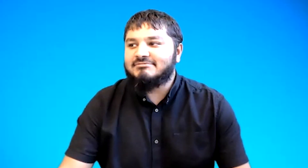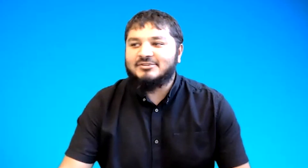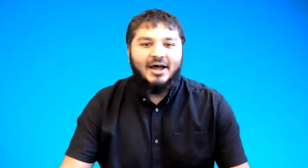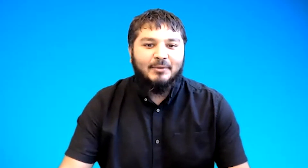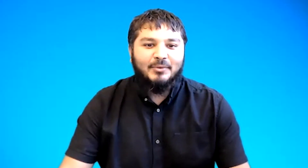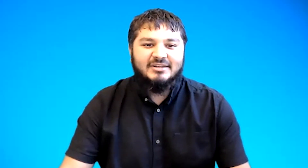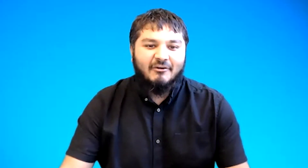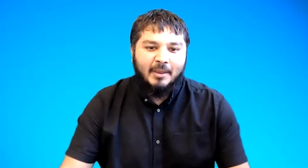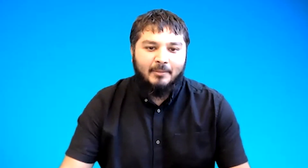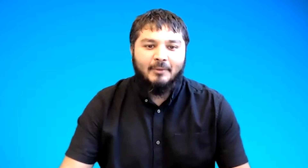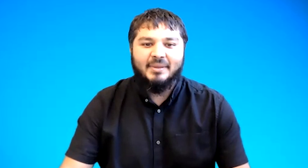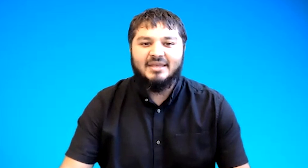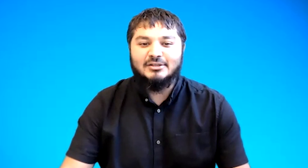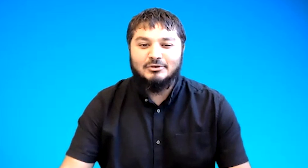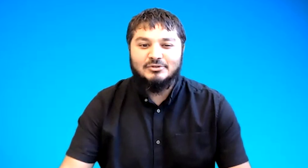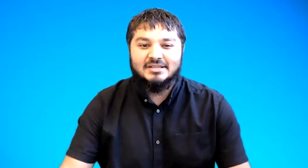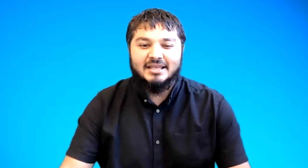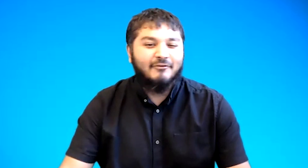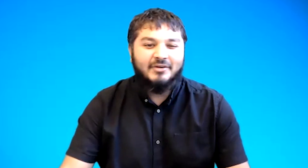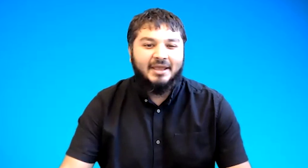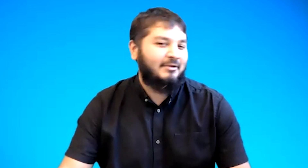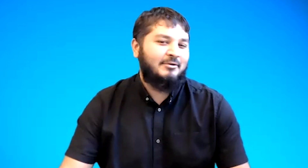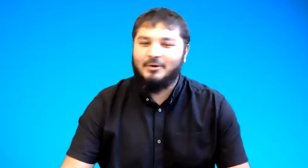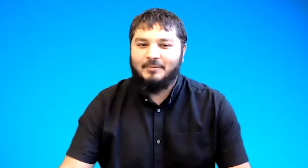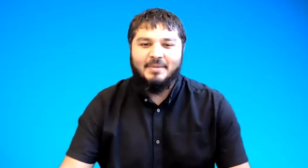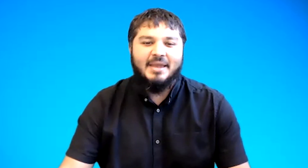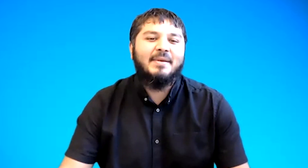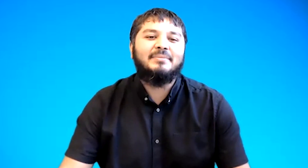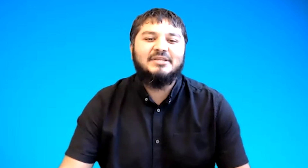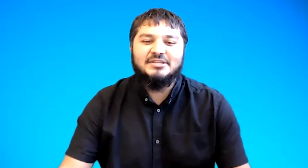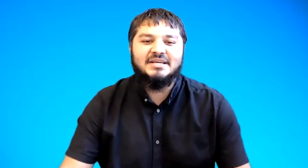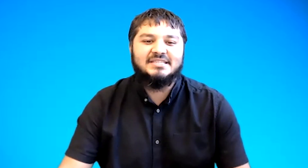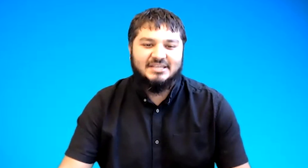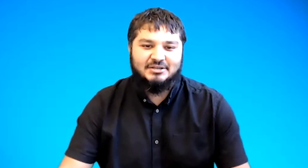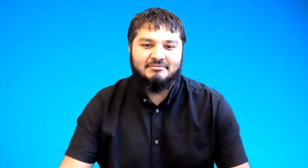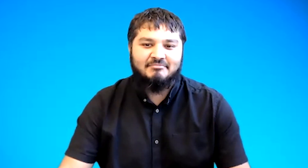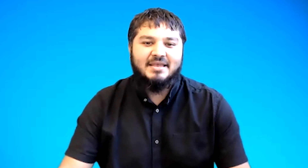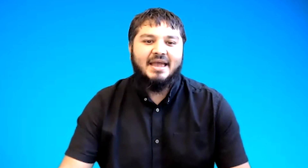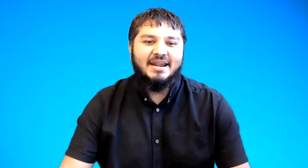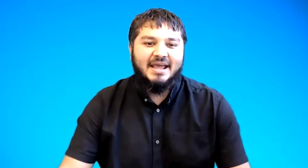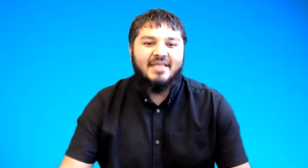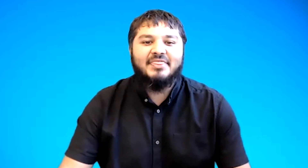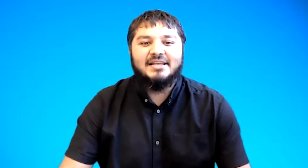sign with deaf people or bsl users every day no maybe i'm teaching a session a day and that's